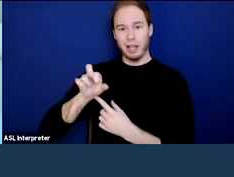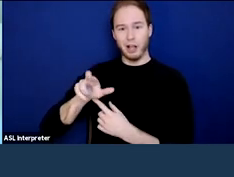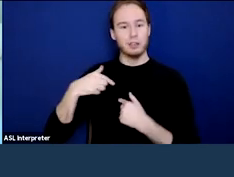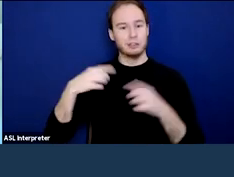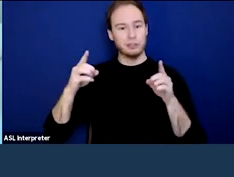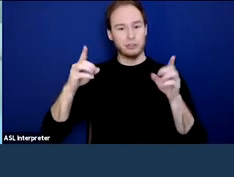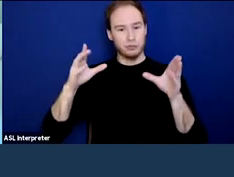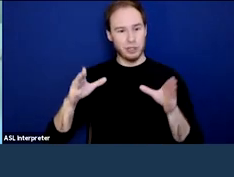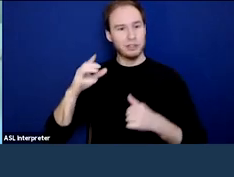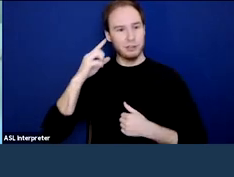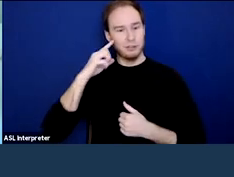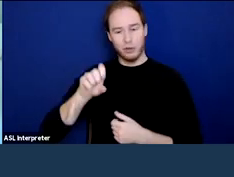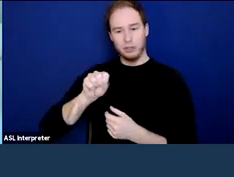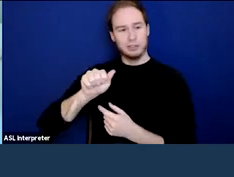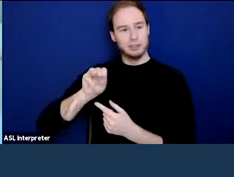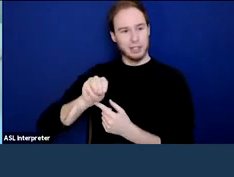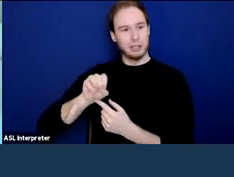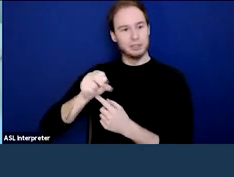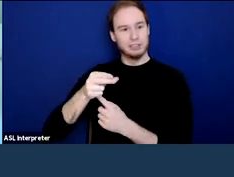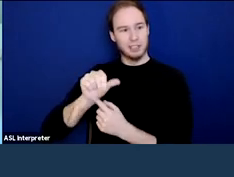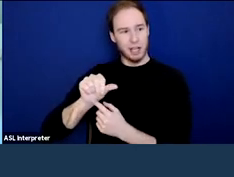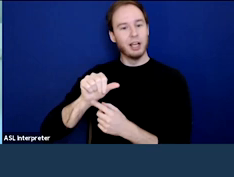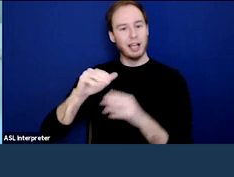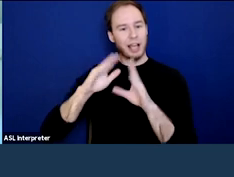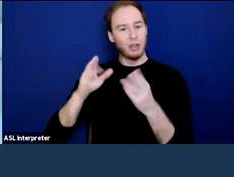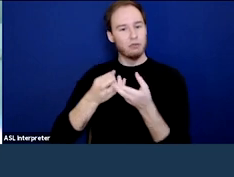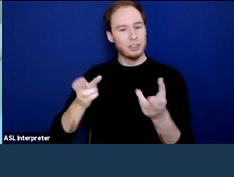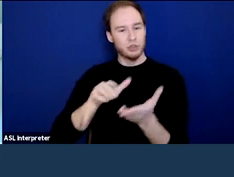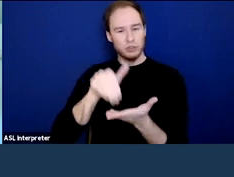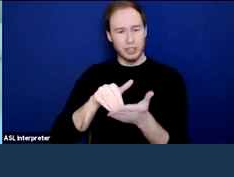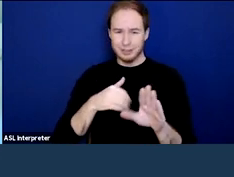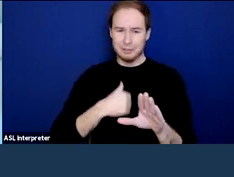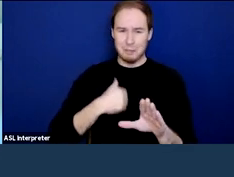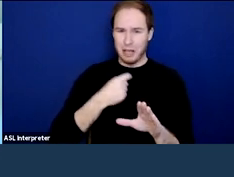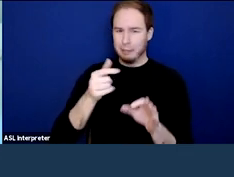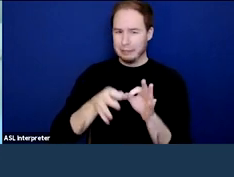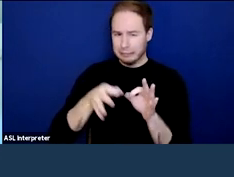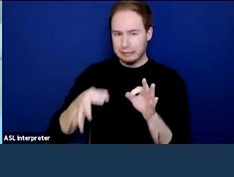of the SAMHSA Homeless and Housing Resource Center. I apologize for the slight delay in getting started today.